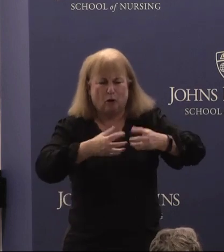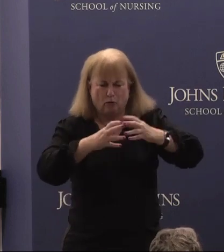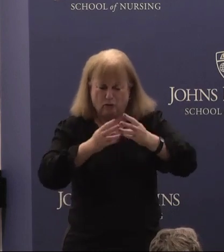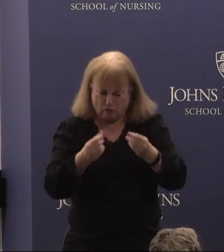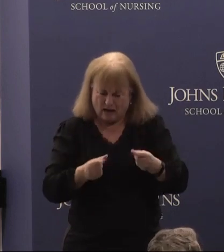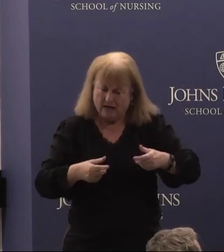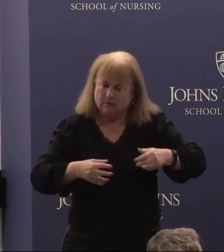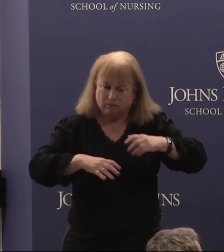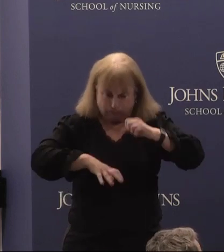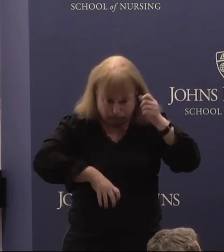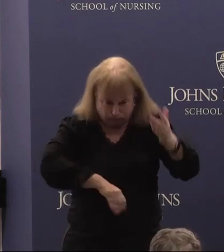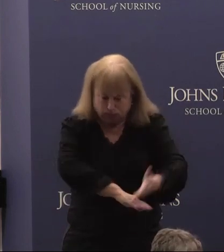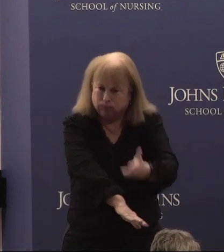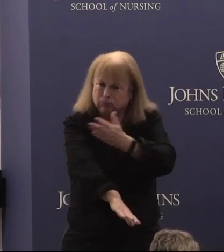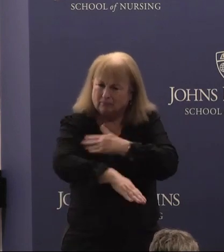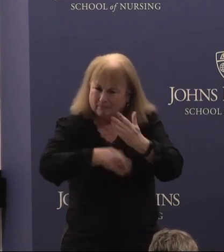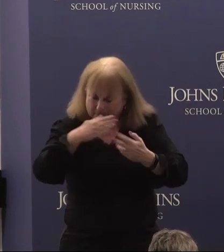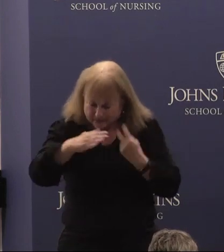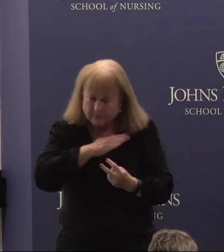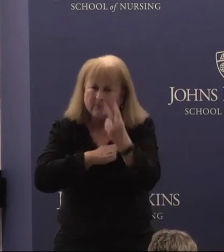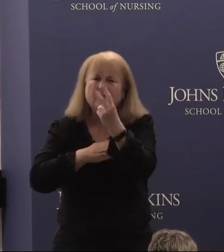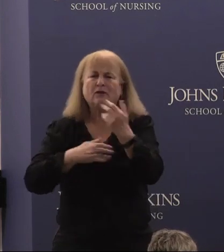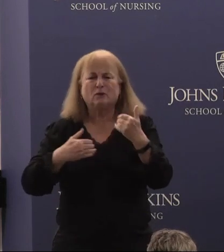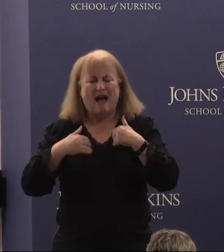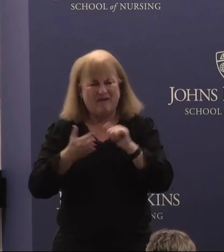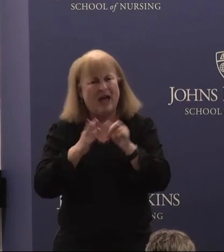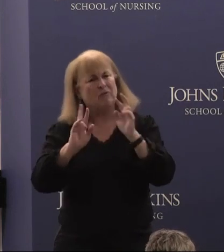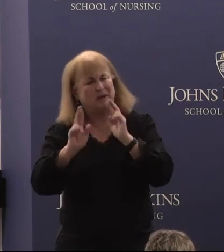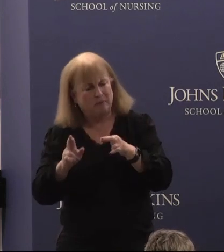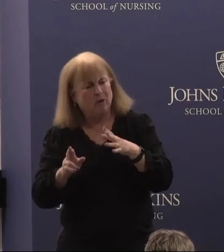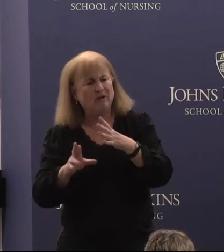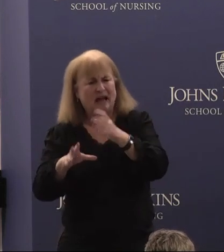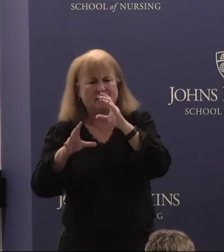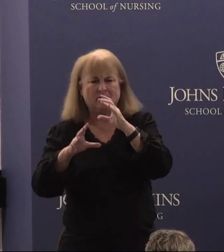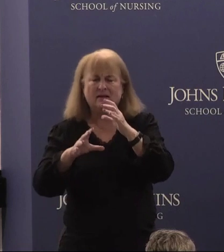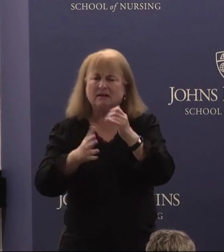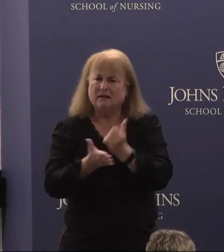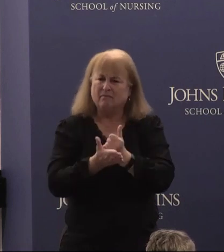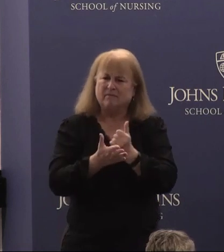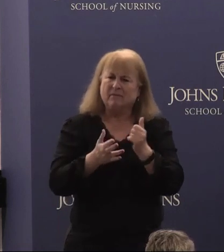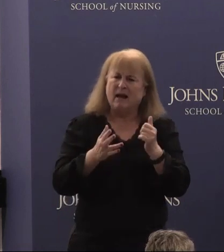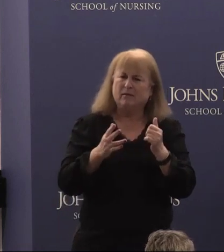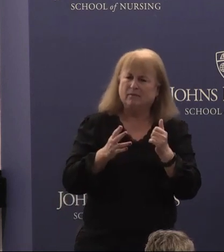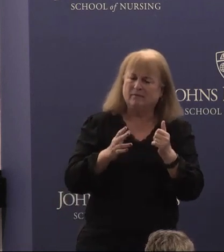that report and having it track disability in way that had not been done before at Hopkins